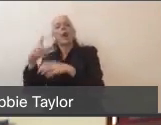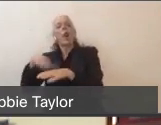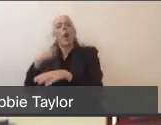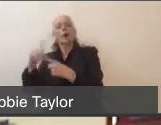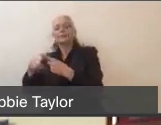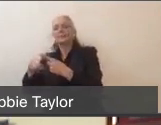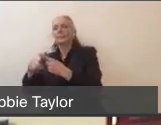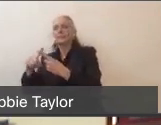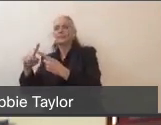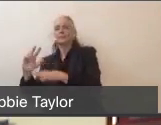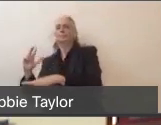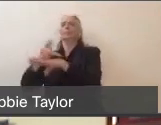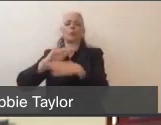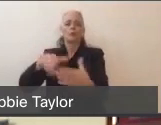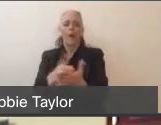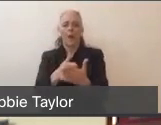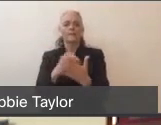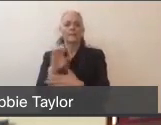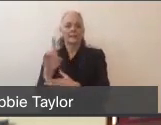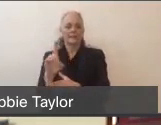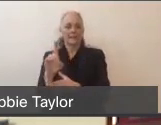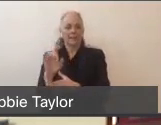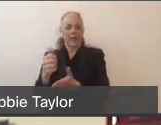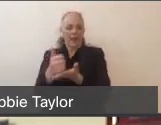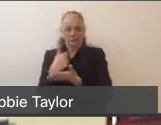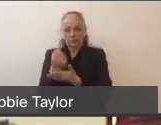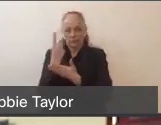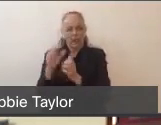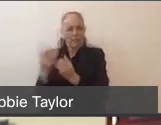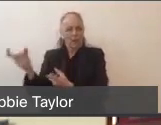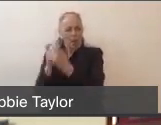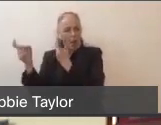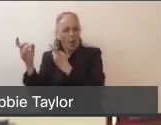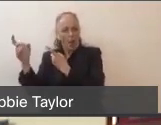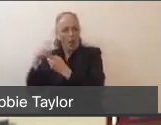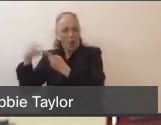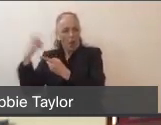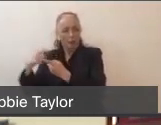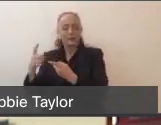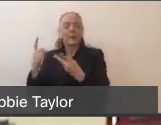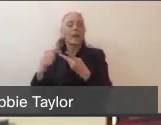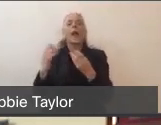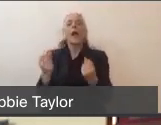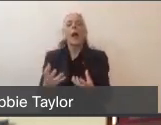because that's usually a good indication of our call volume. How many of our ambulances are responding at the same time? And are we having delays